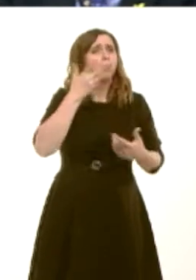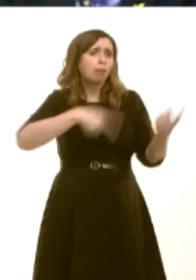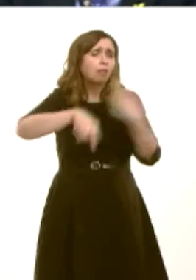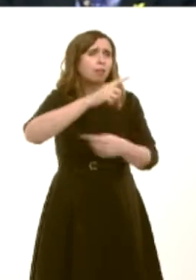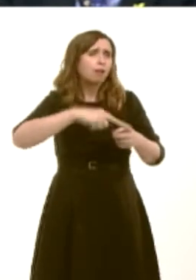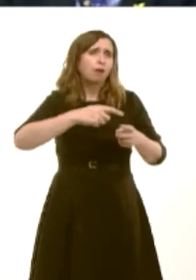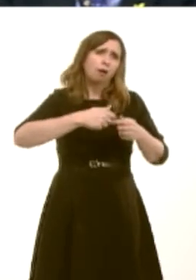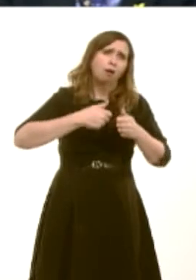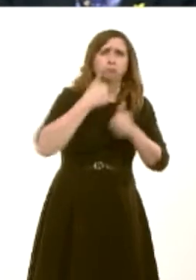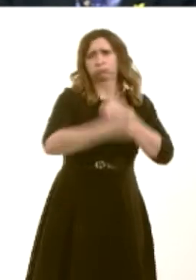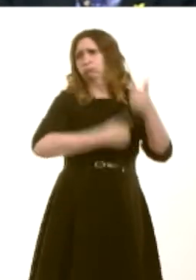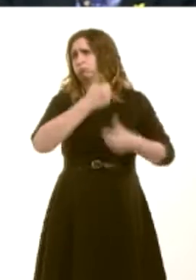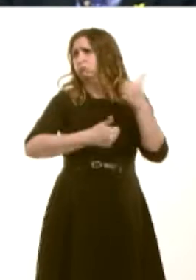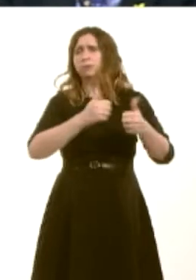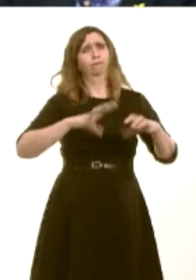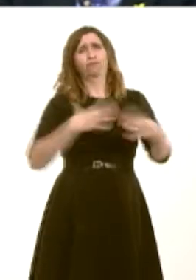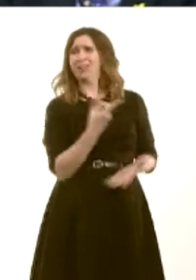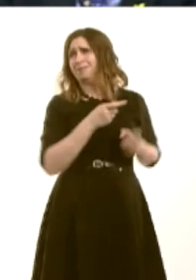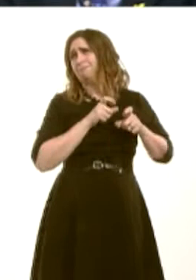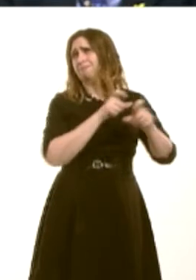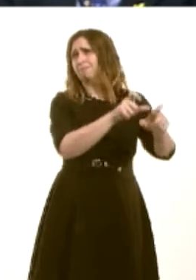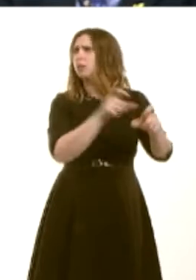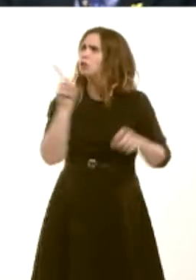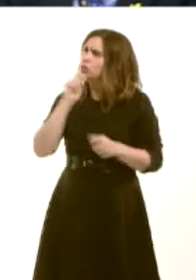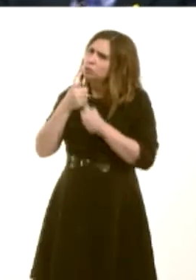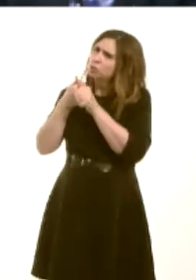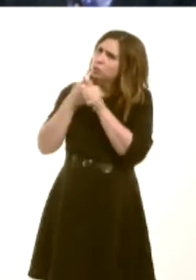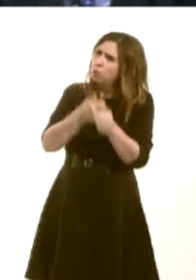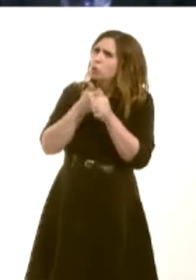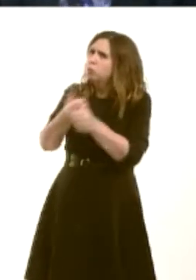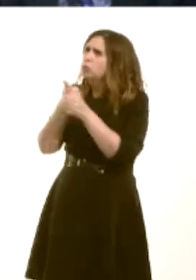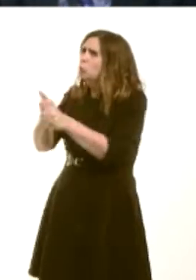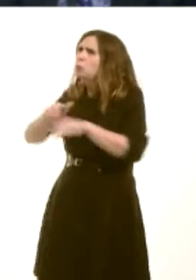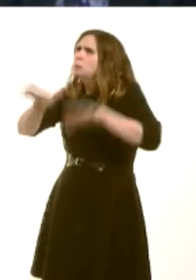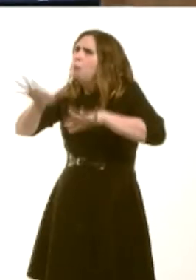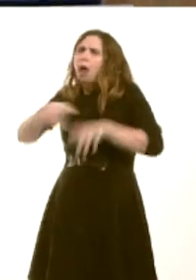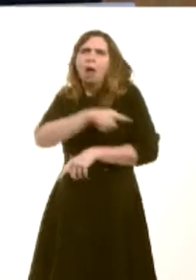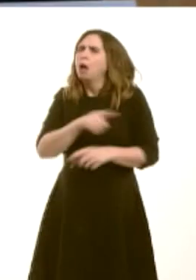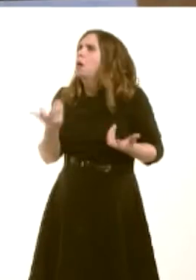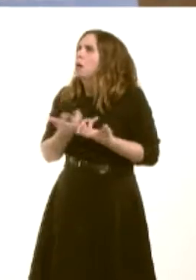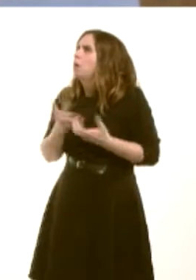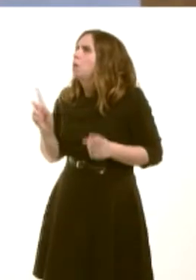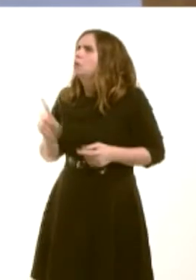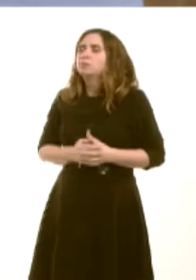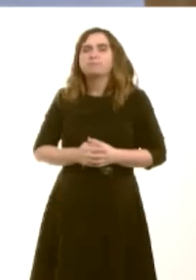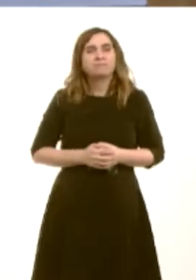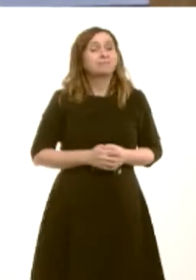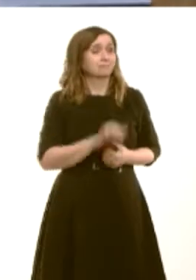What plans has the Welsh Government to support community groups such as this in the future? Carwyn Jones: Yes. I thank the Member for the question. Iíve been impressed by the